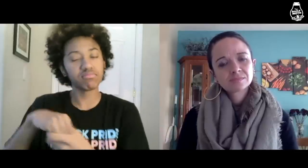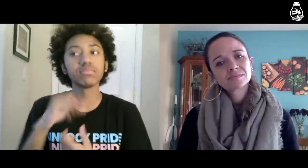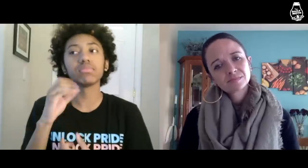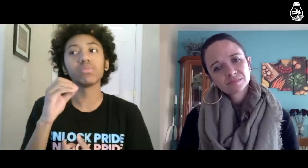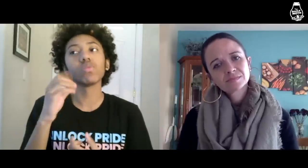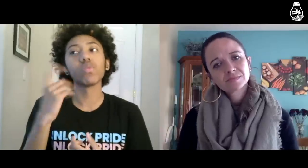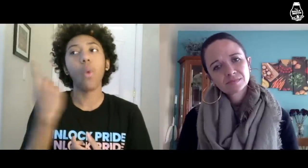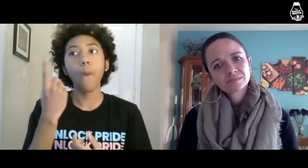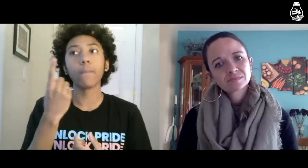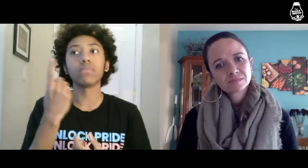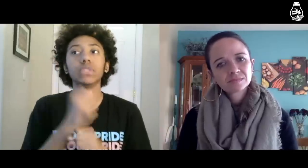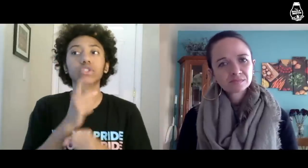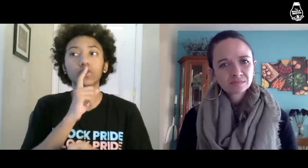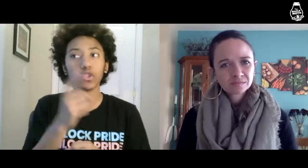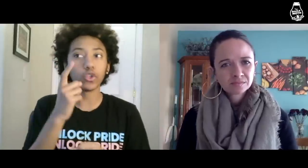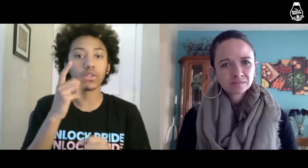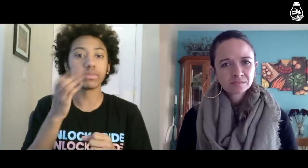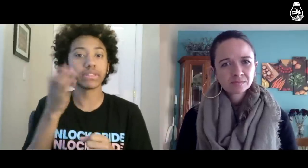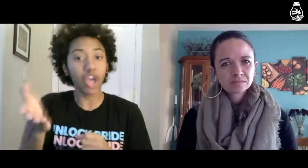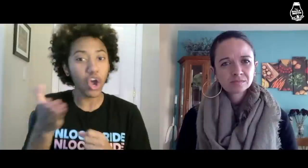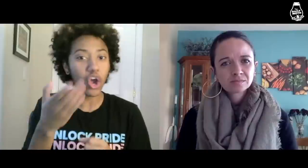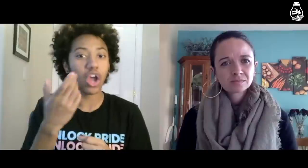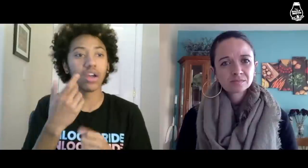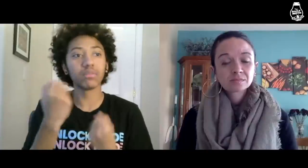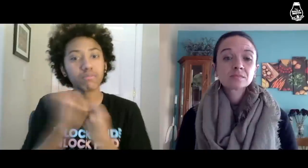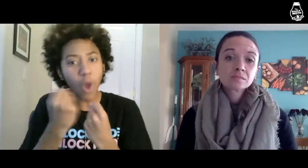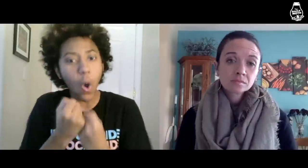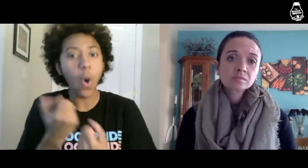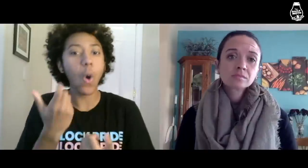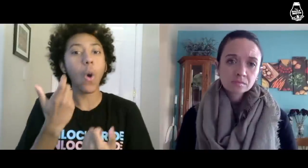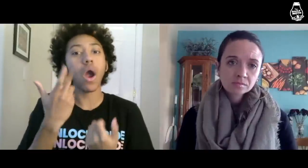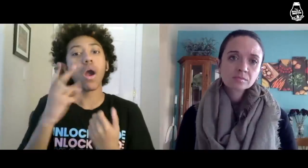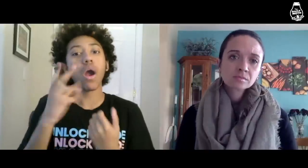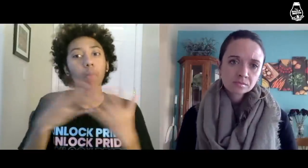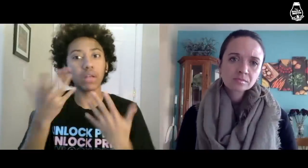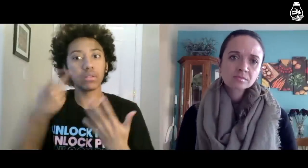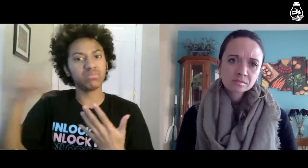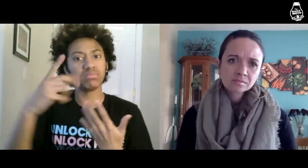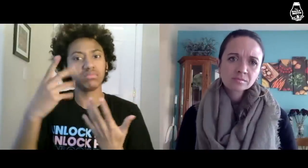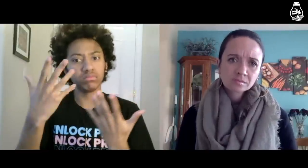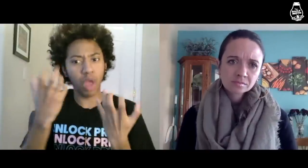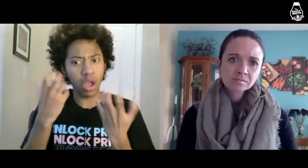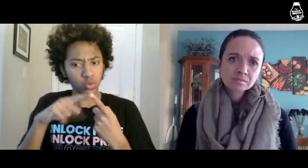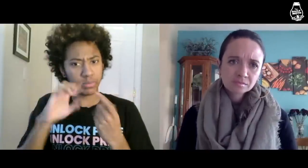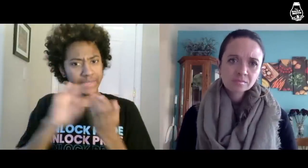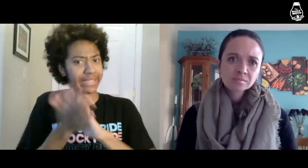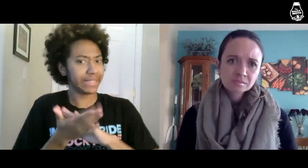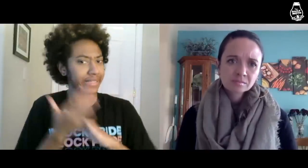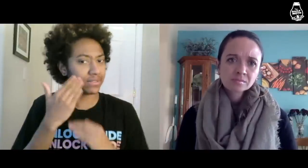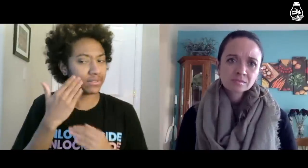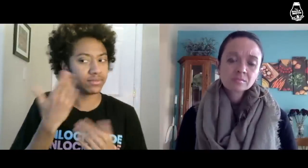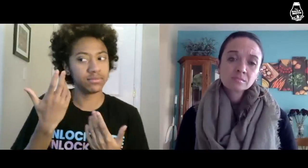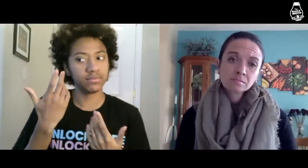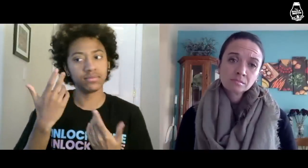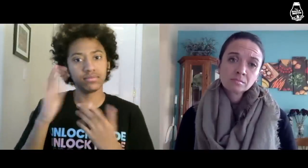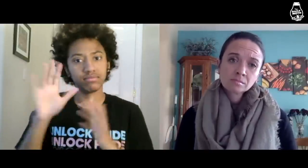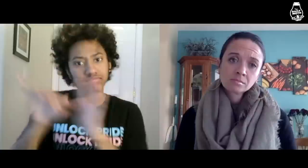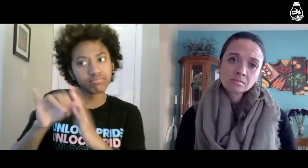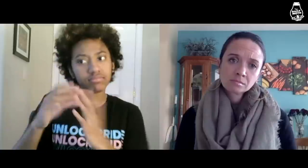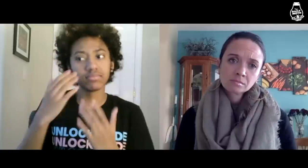Always make sure to be there and show support to them for whatever they want to be.